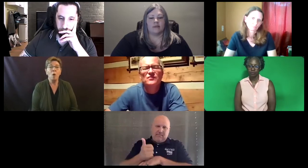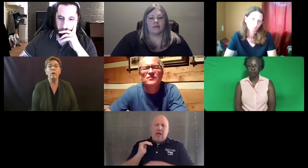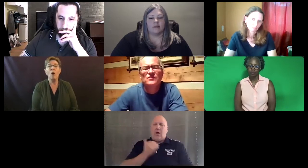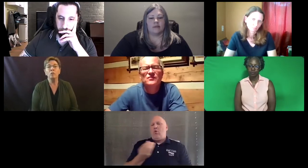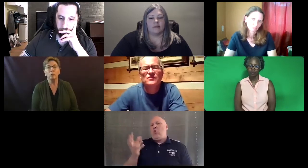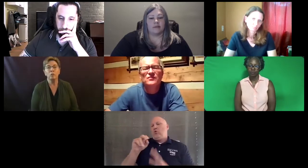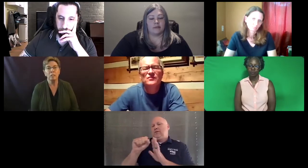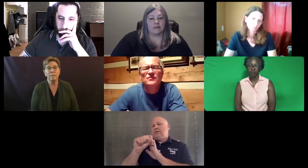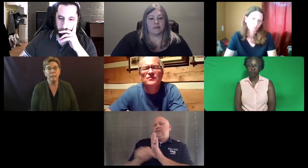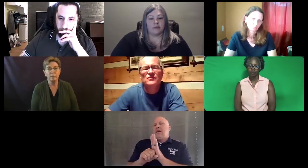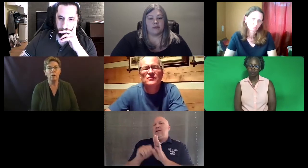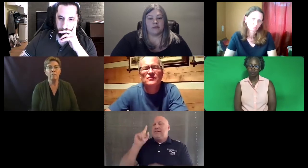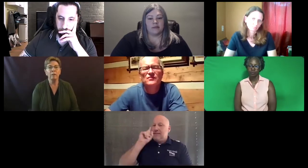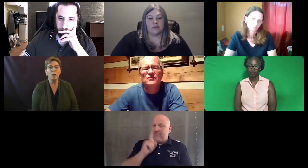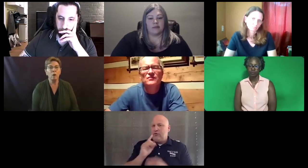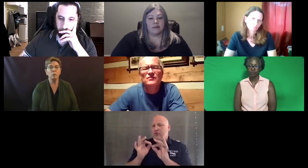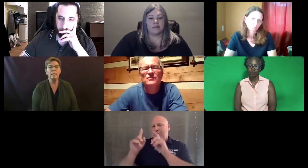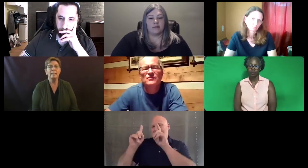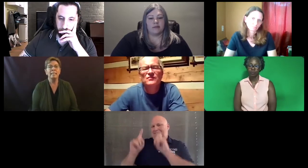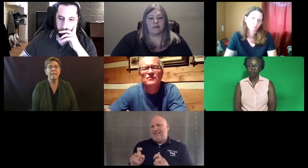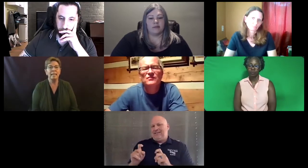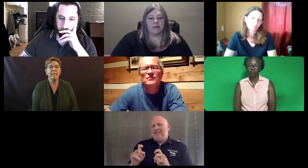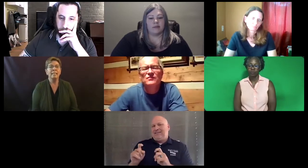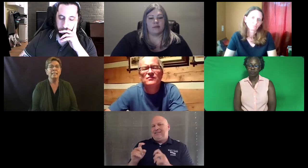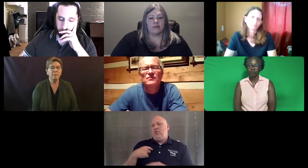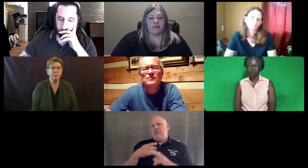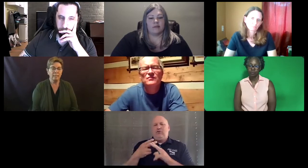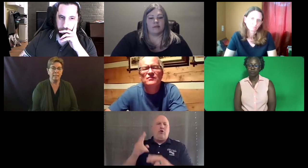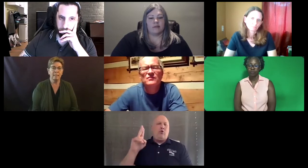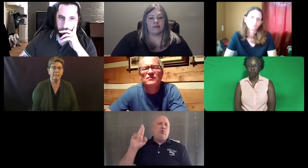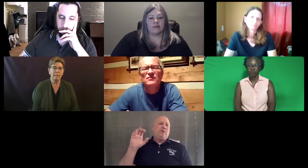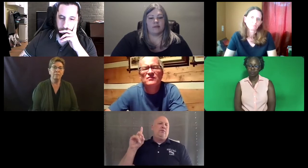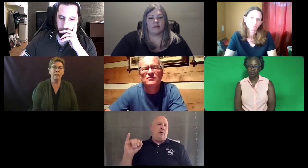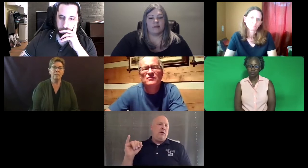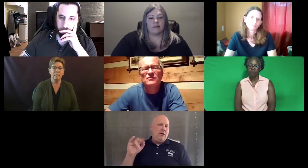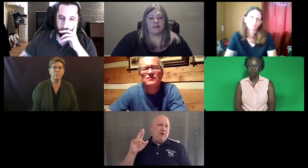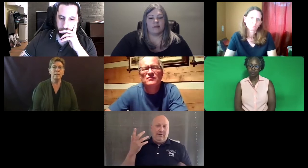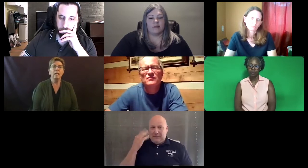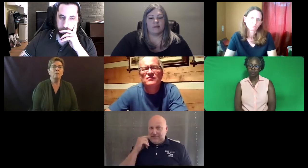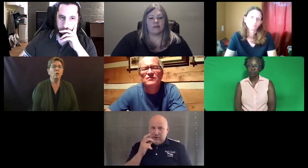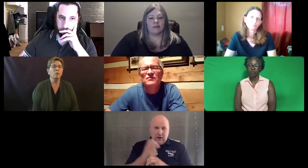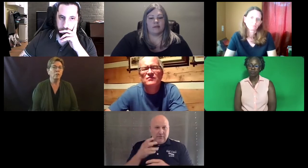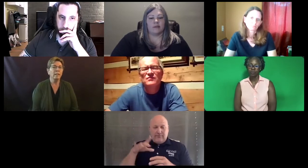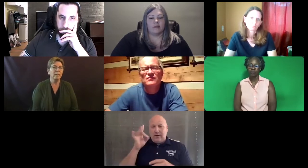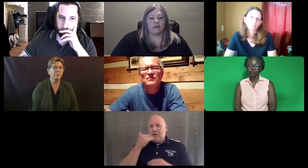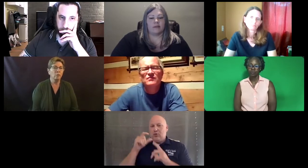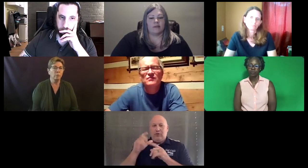We also developed our very own State Deaf assessment for certified deaf interpreters.